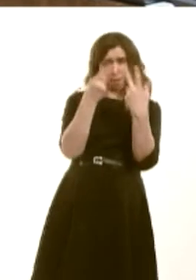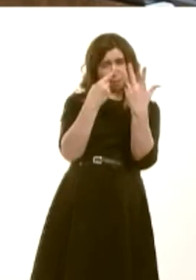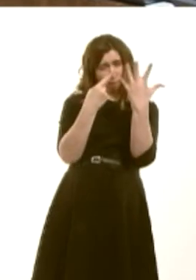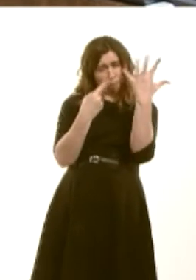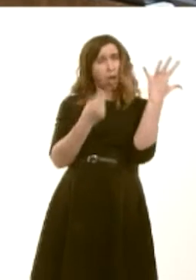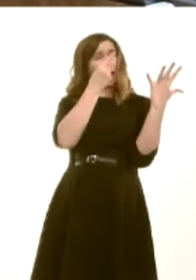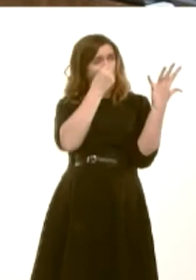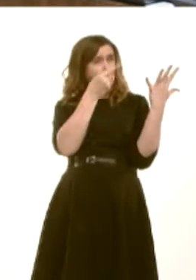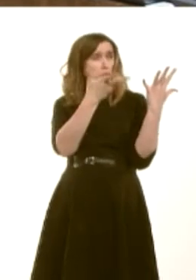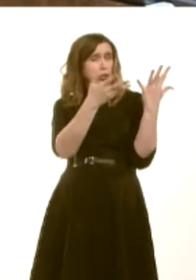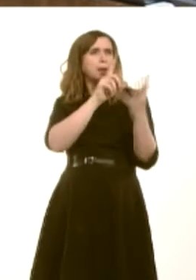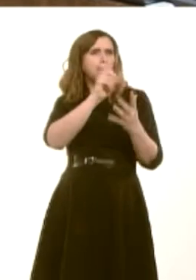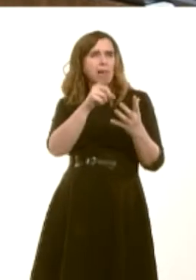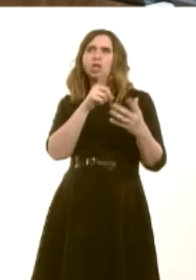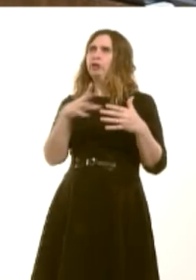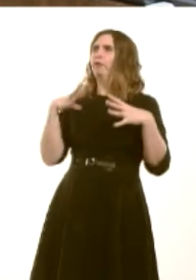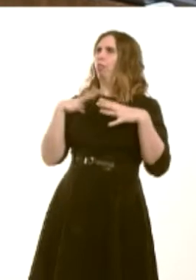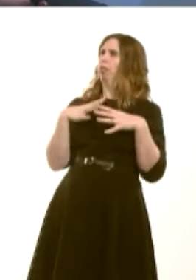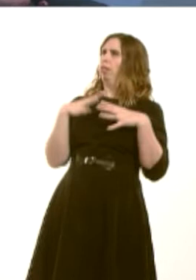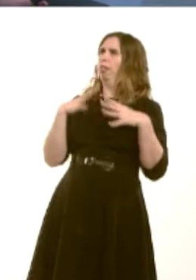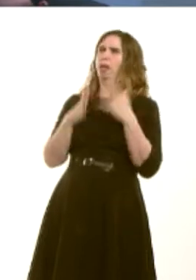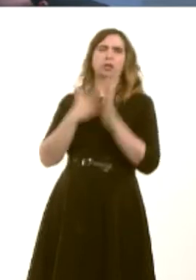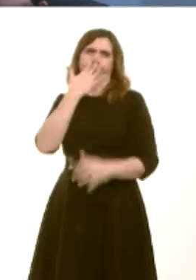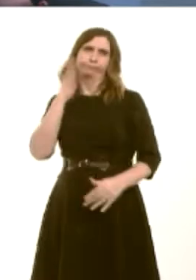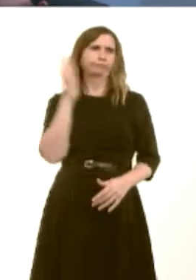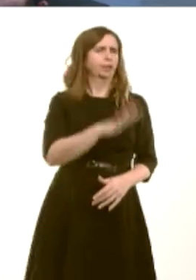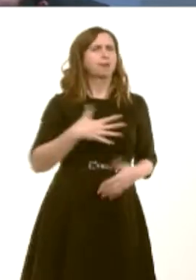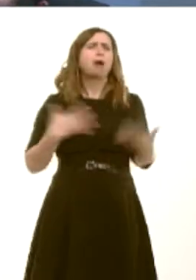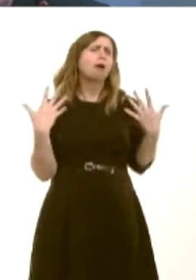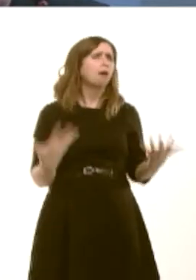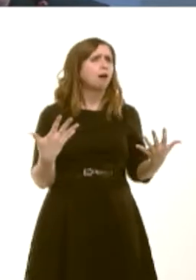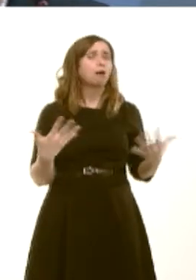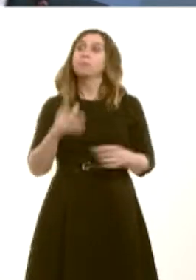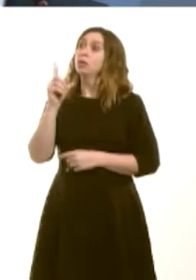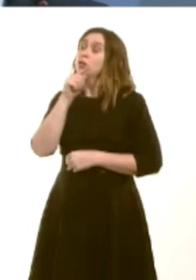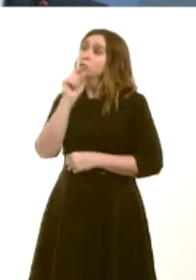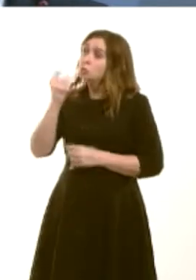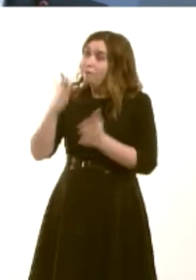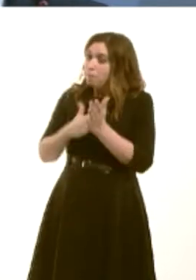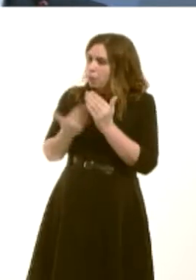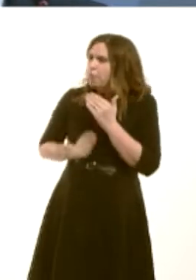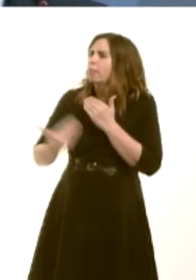yet your efforts are lamentable. What, over the next 12 months, can we actually see you